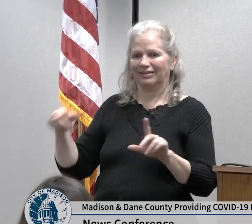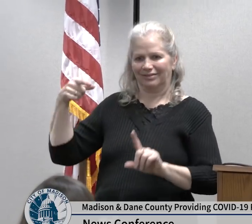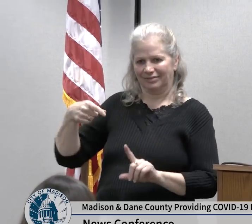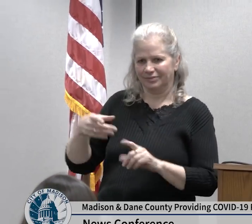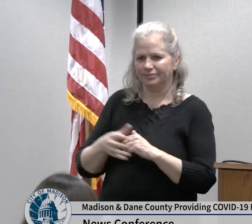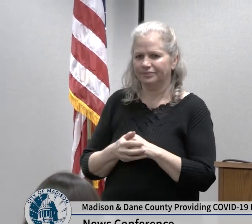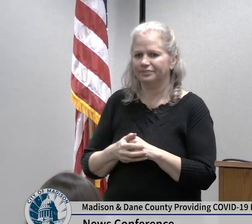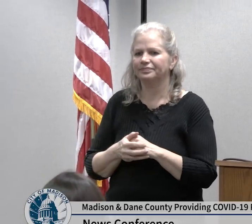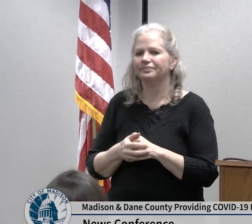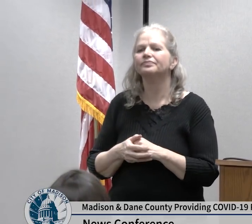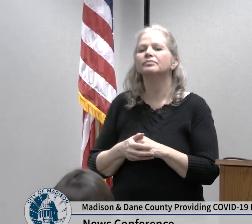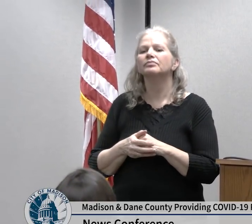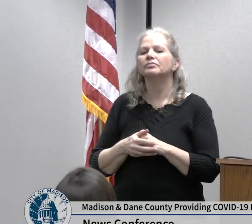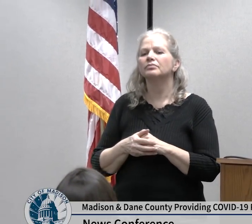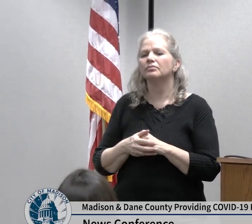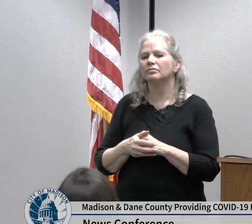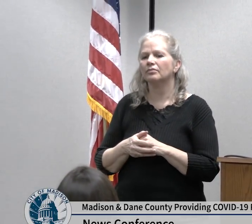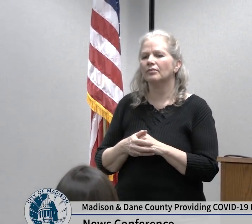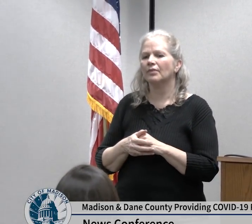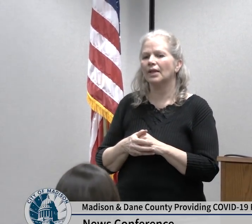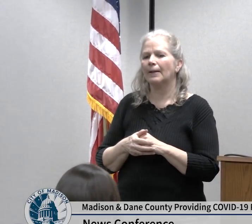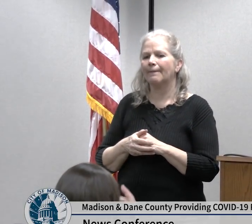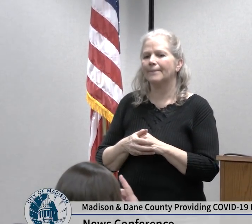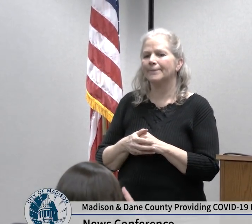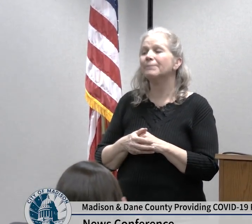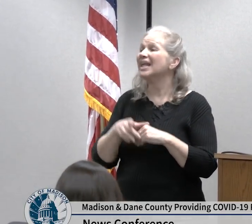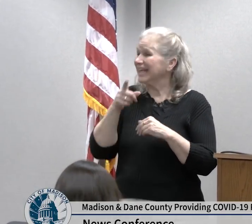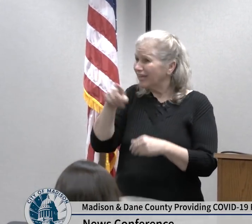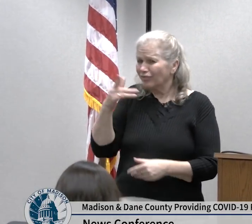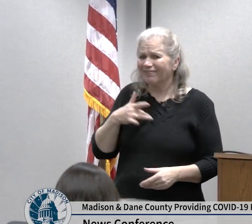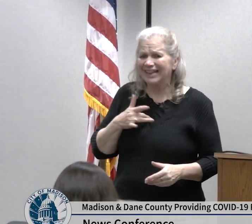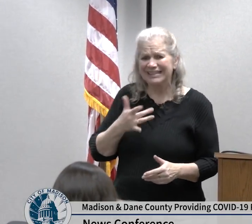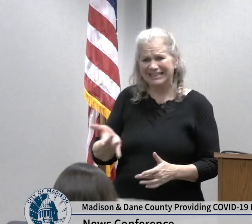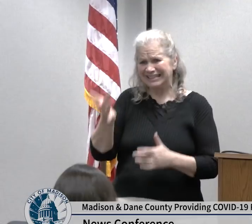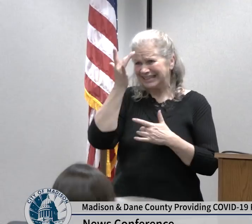calling ahead before testing what we know is that we need to focus on